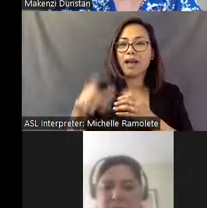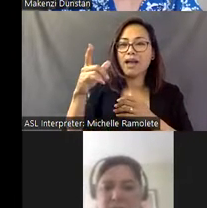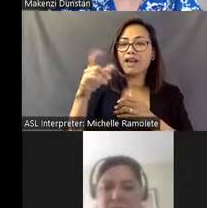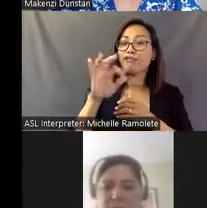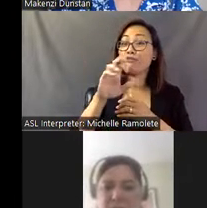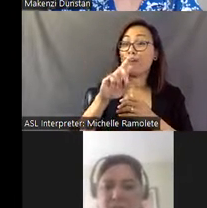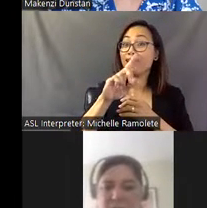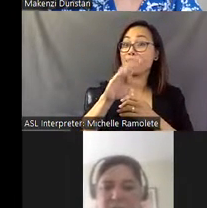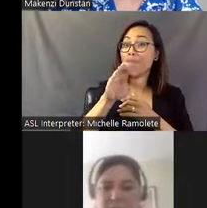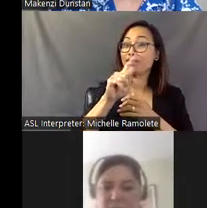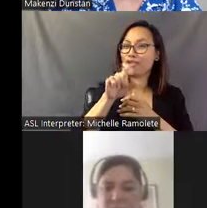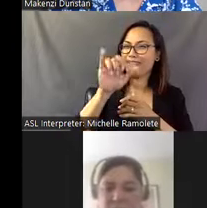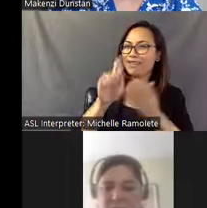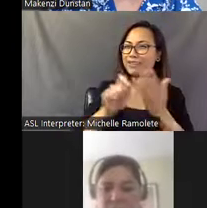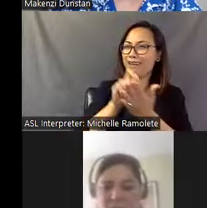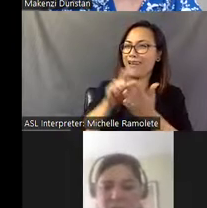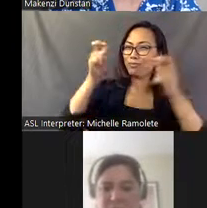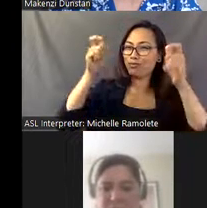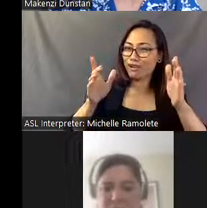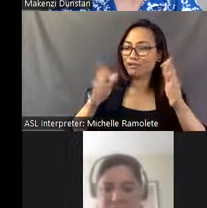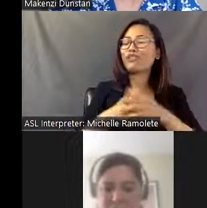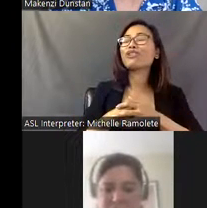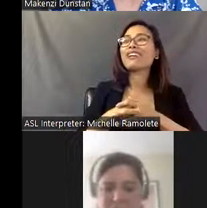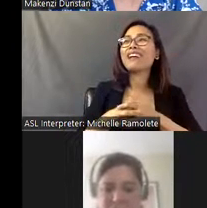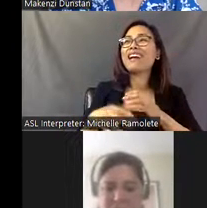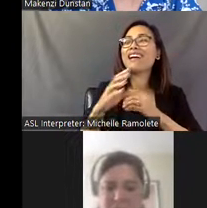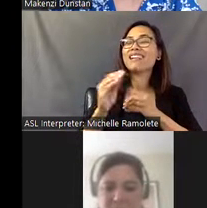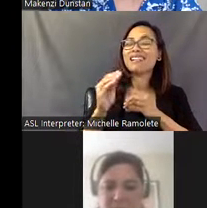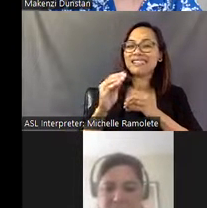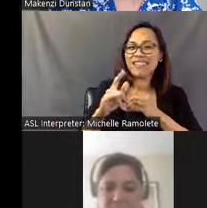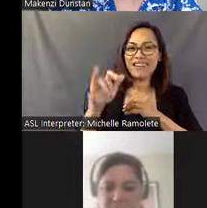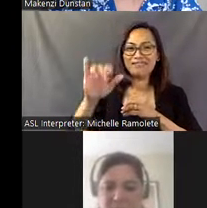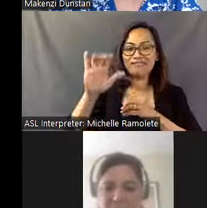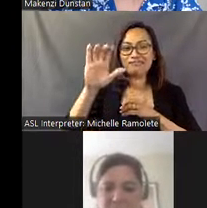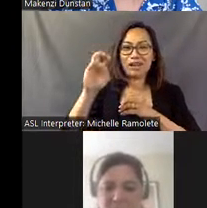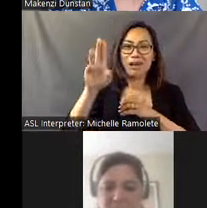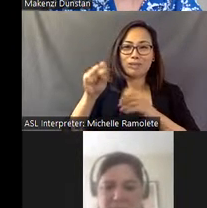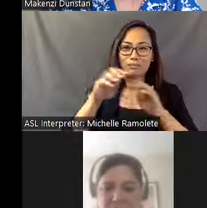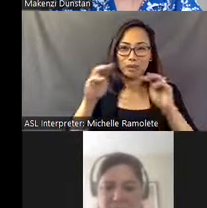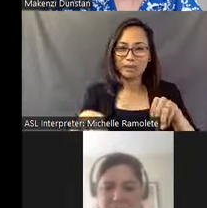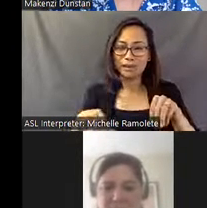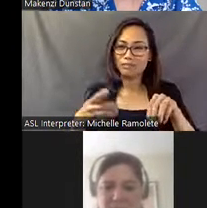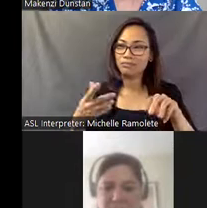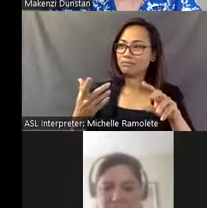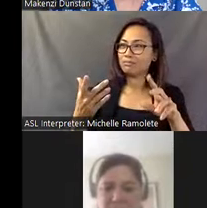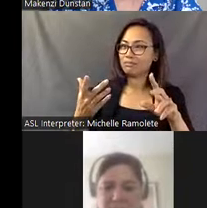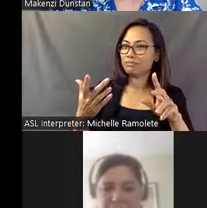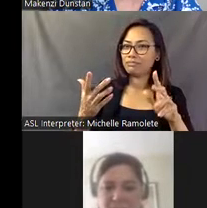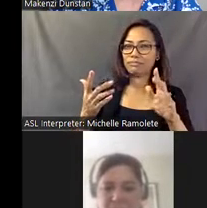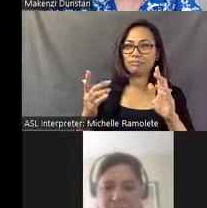was the director, I think. At the time they, the Columbus Museum- probably rightfully so- refused the site because of